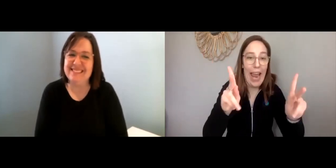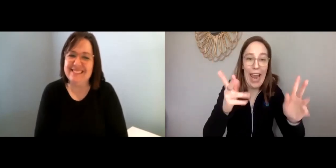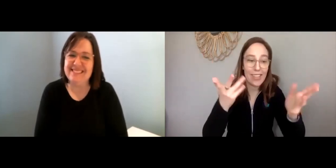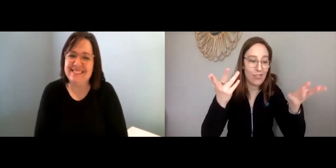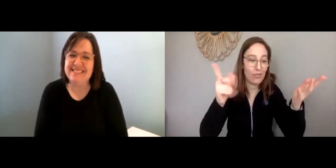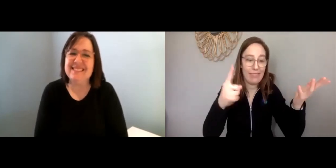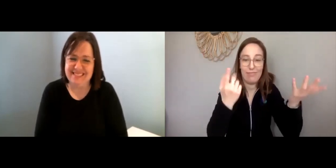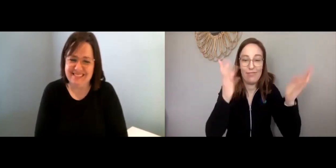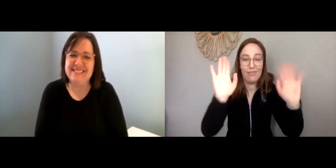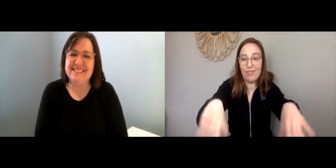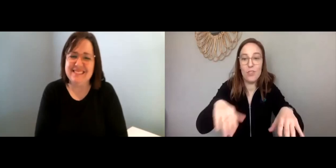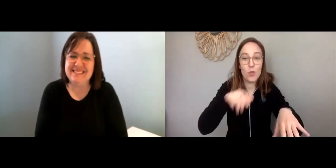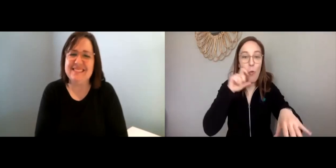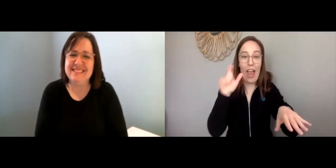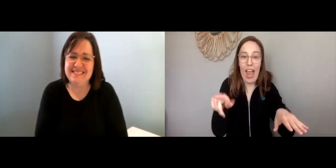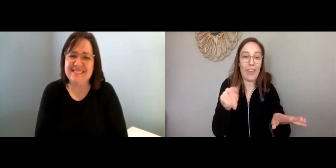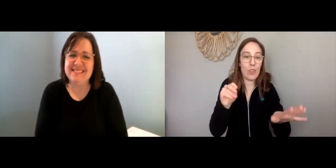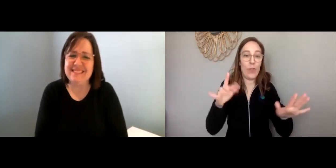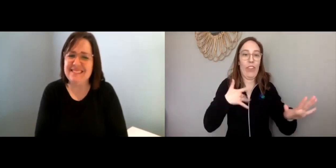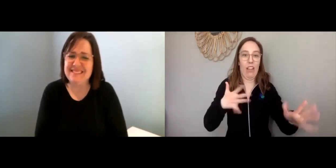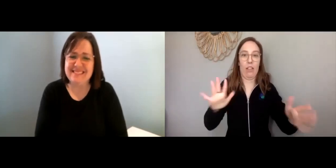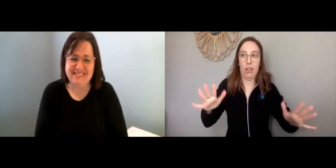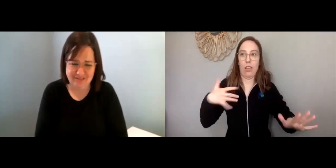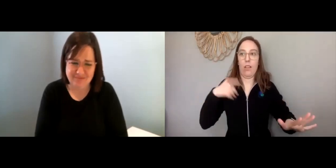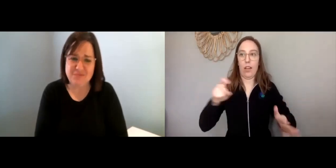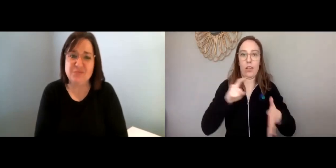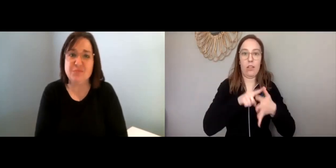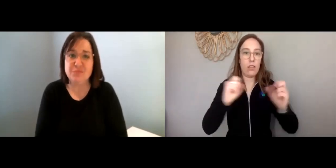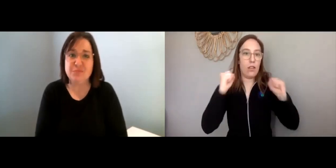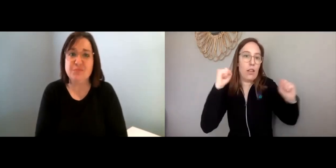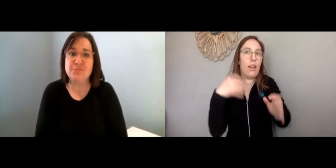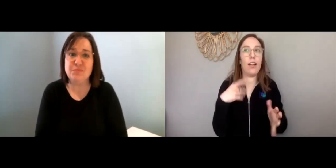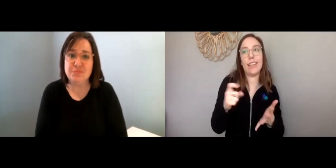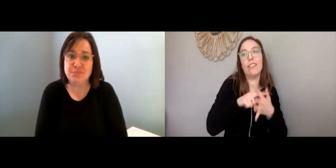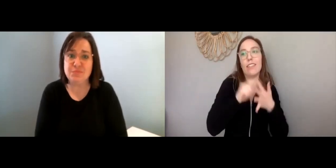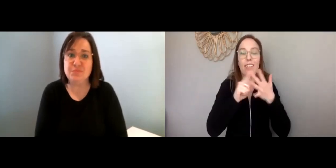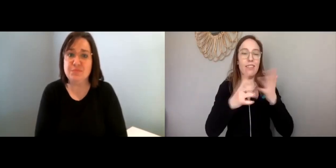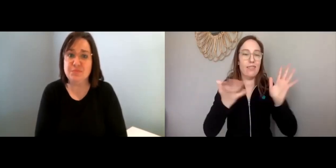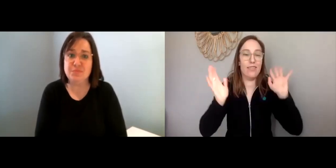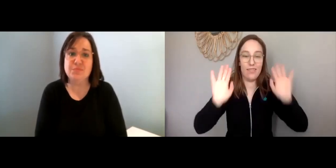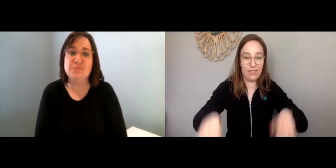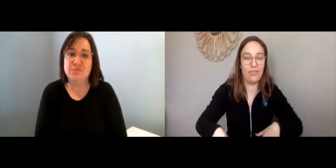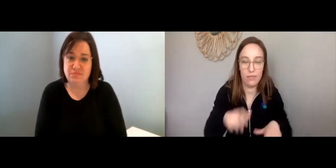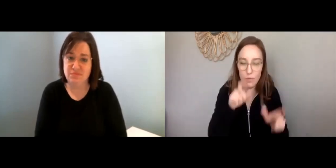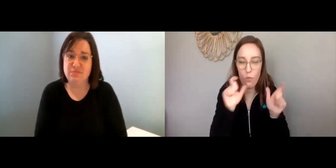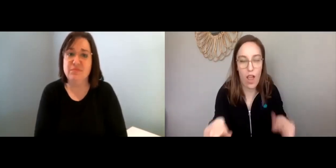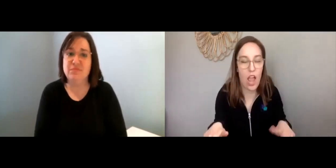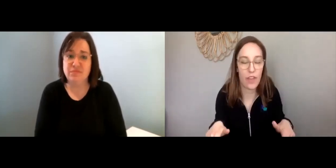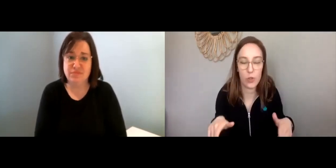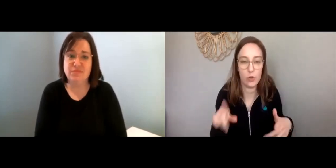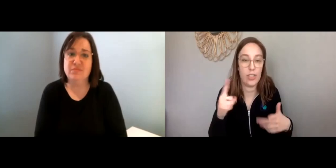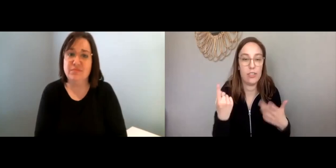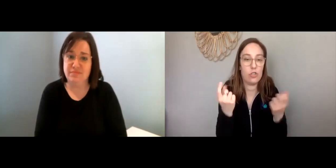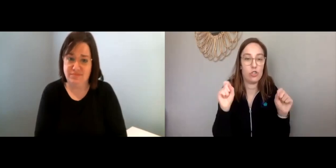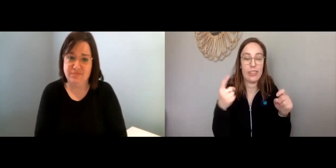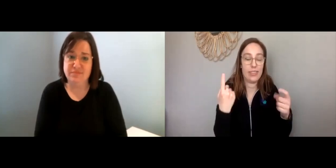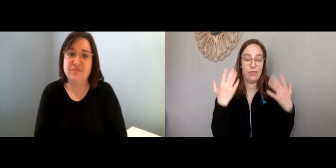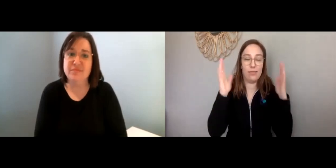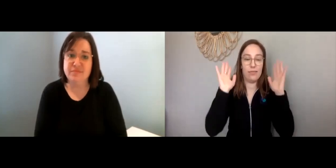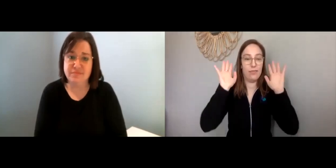And it’s OK to just not feel like you have to get all that done. You don’t have to.